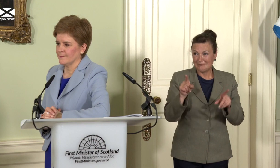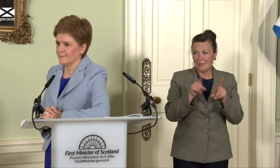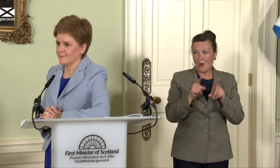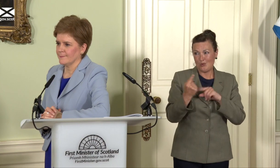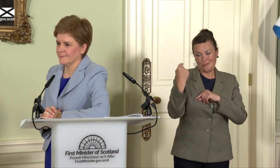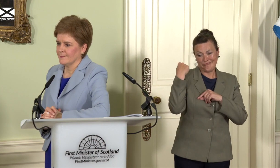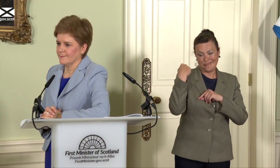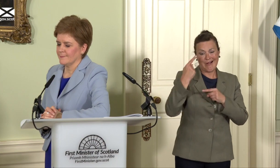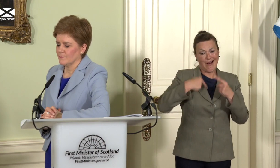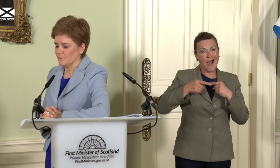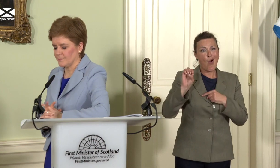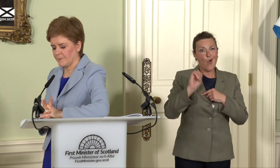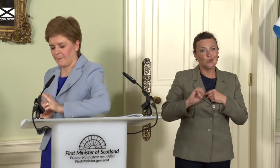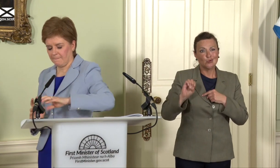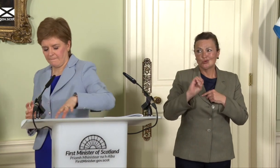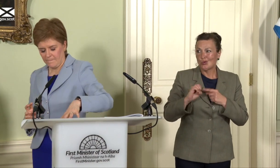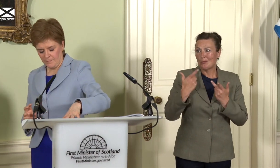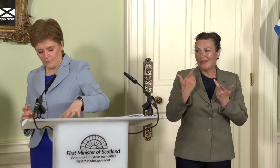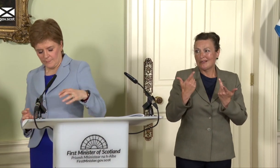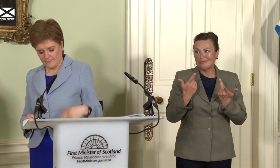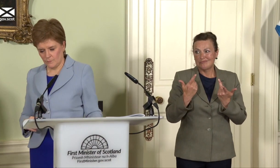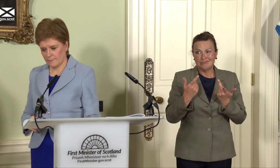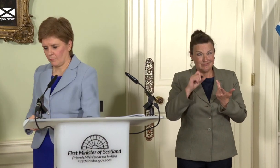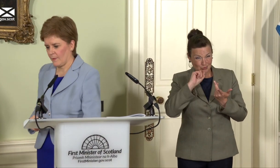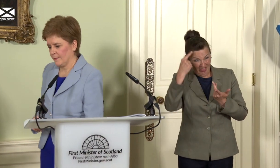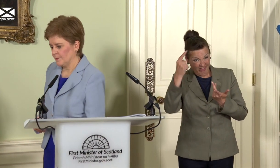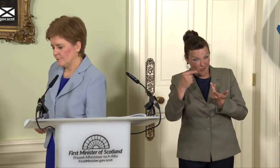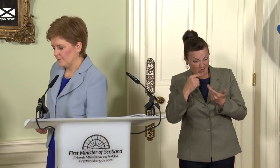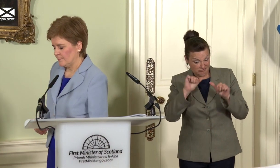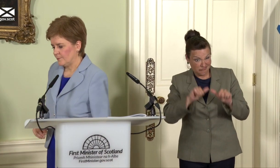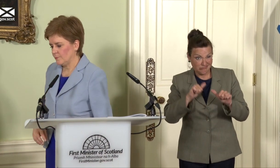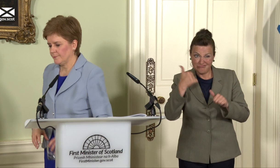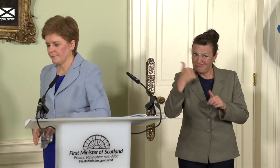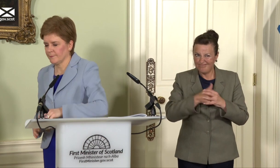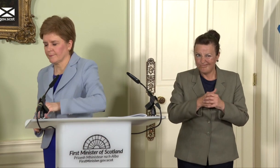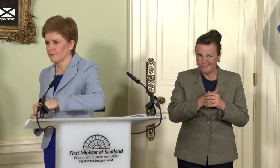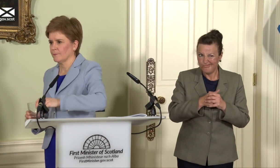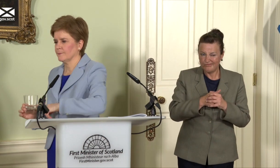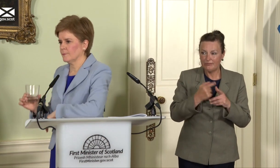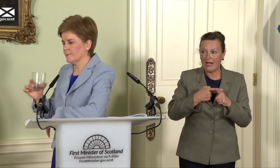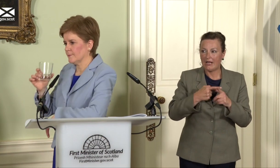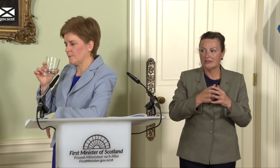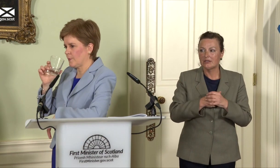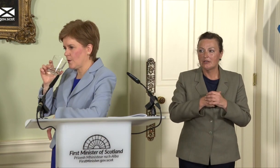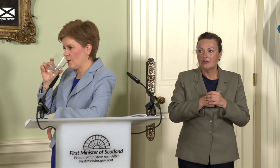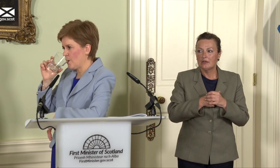any encouragement that your own referendum bill would be given… would be ruled legal, given that